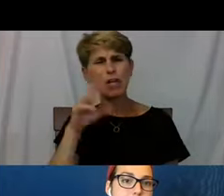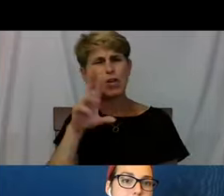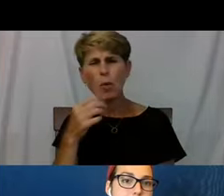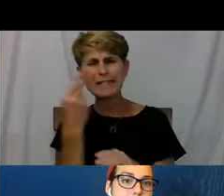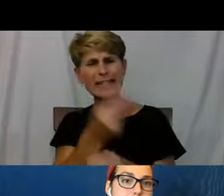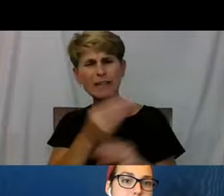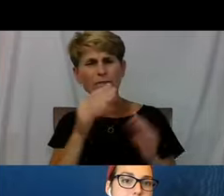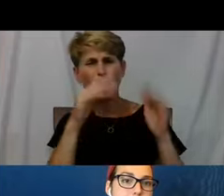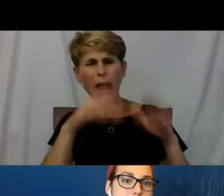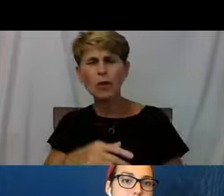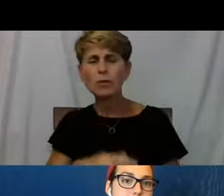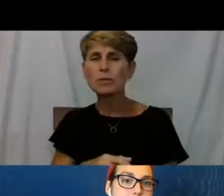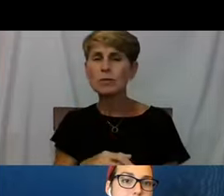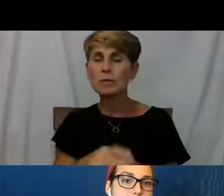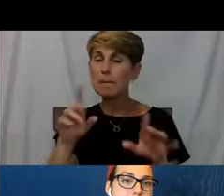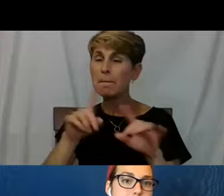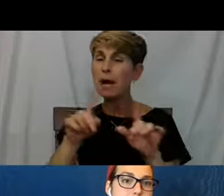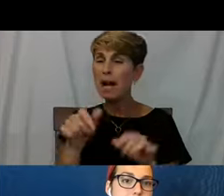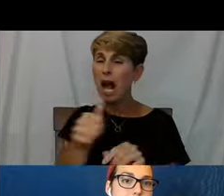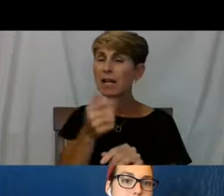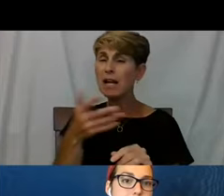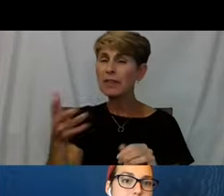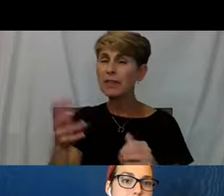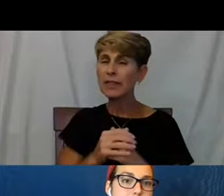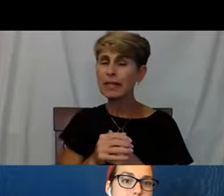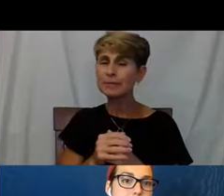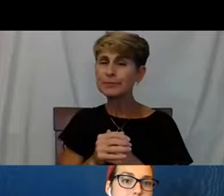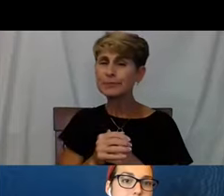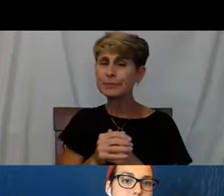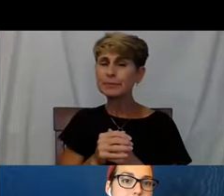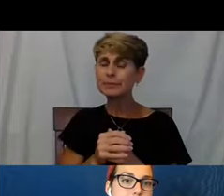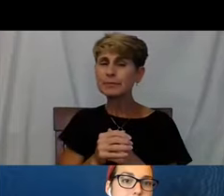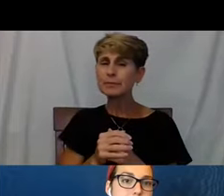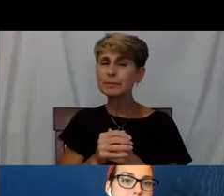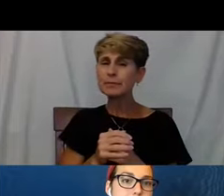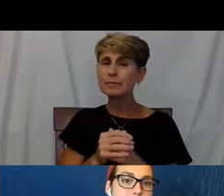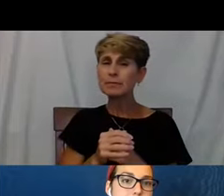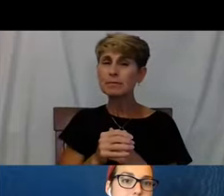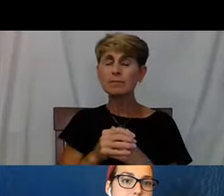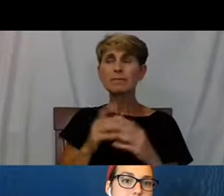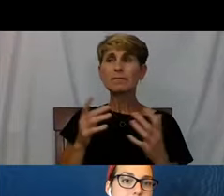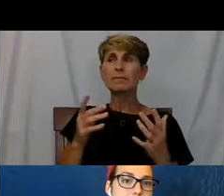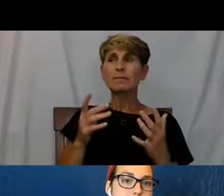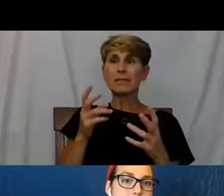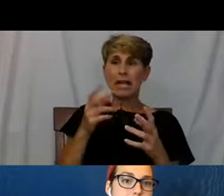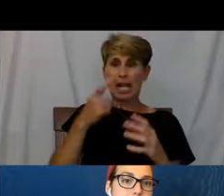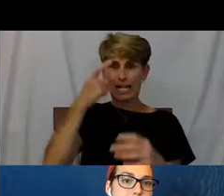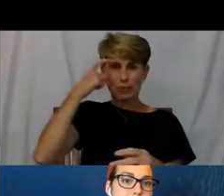And this is another thing it's traumatic to leave the environment that you have adapted to.